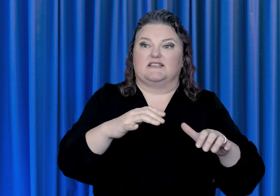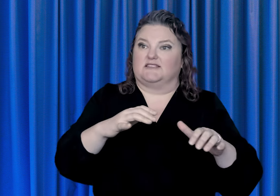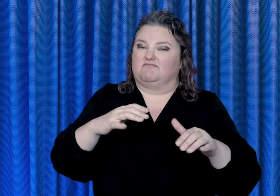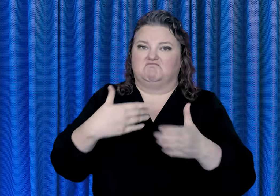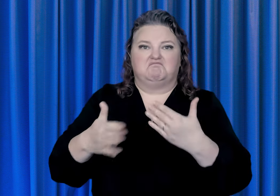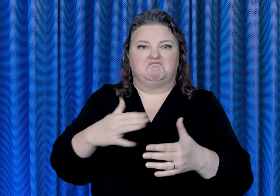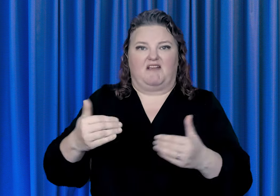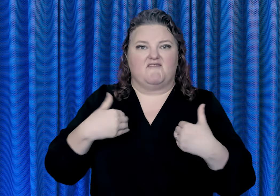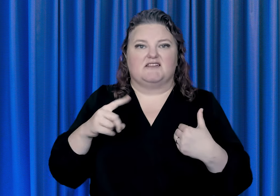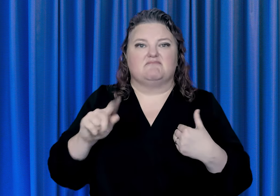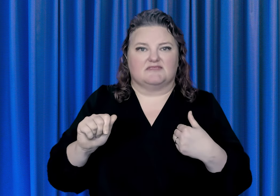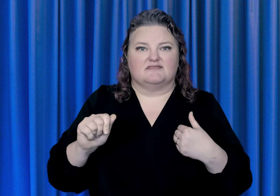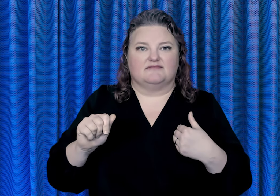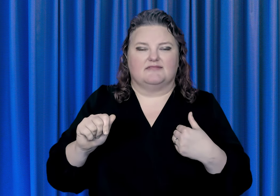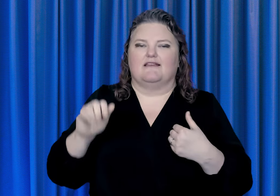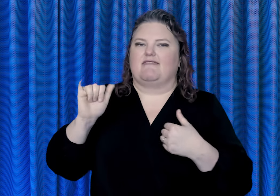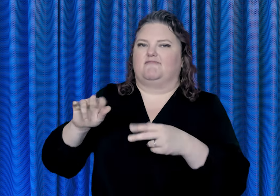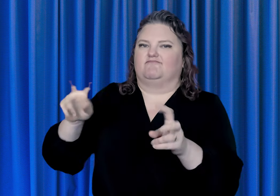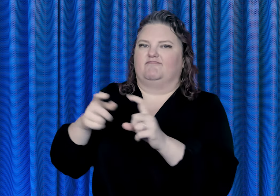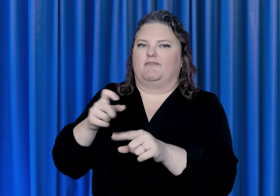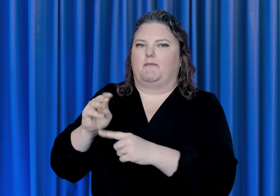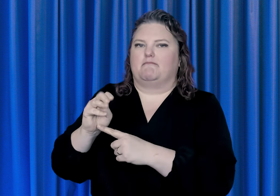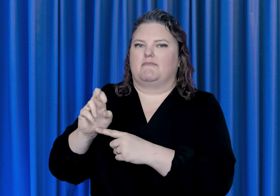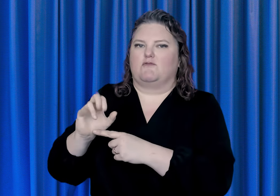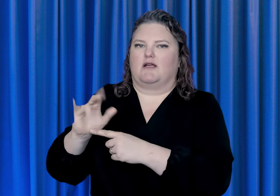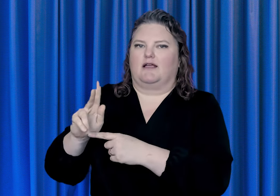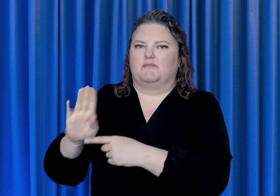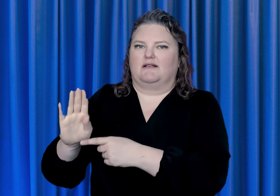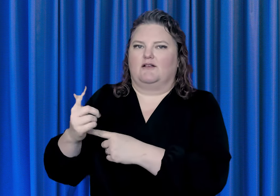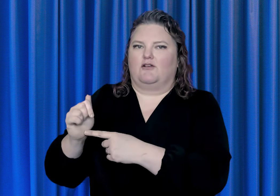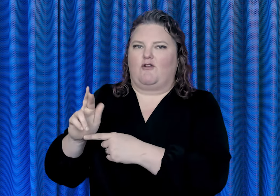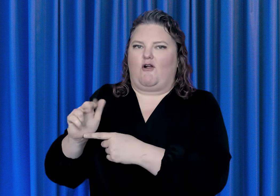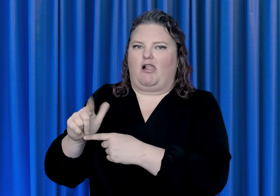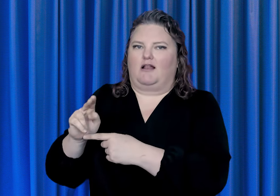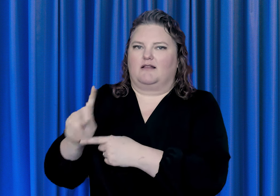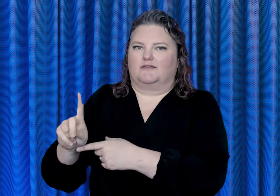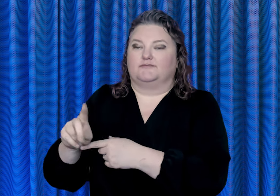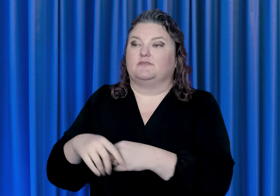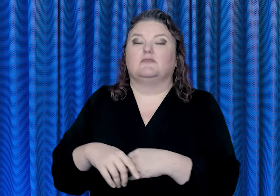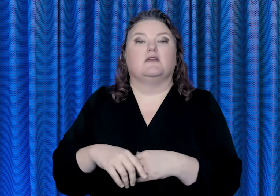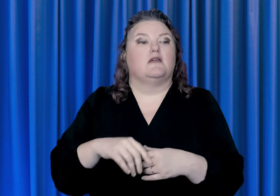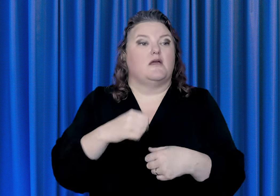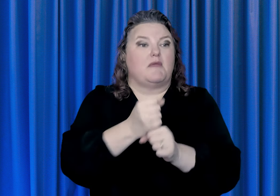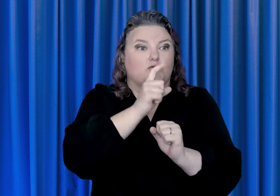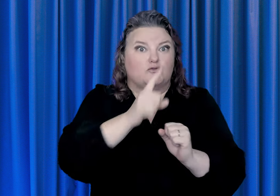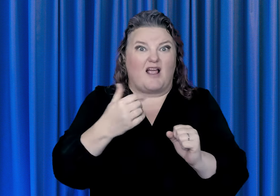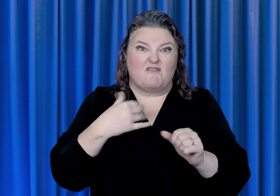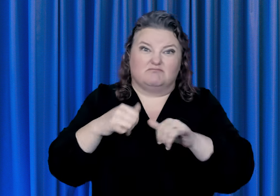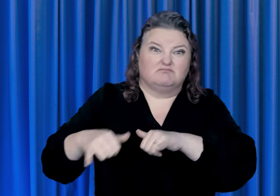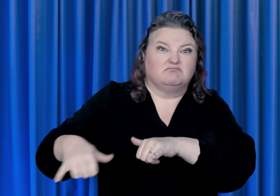General Merrick B. Garland. “By issuing clear and consistent accessibility standards for state